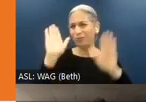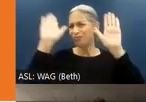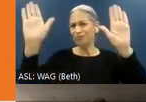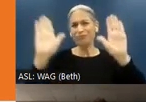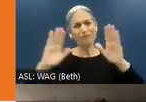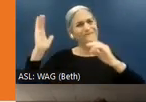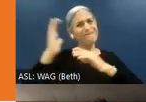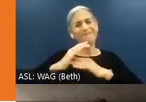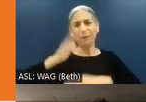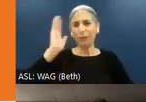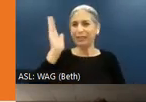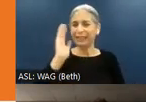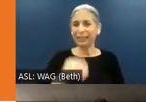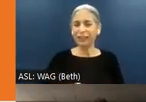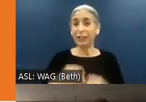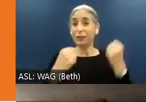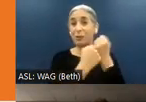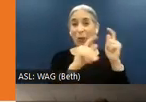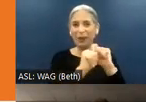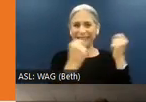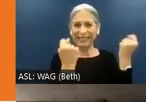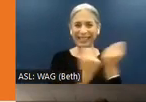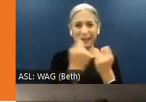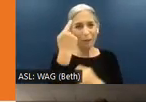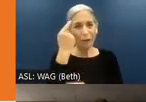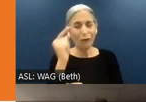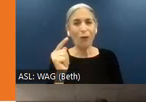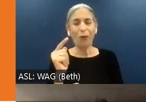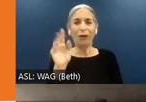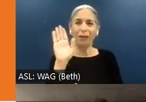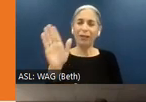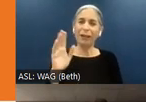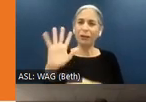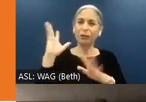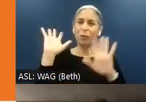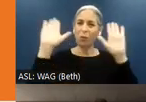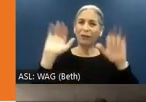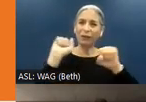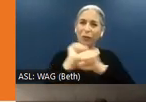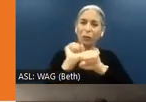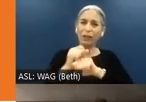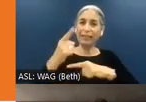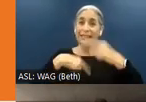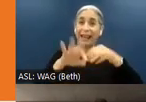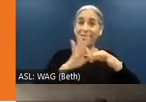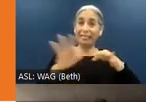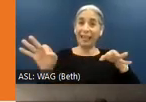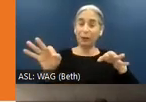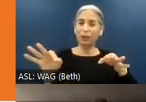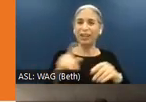today and our support team for their lovely work with the sign language and captions.